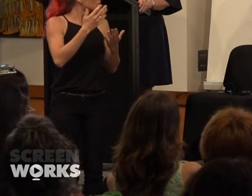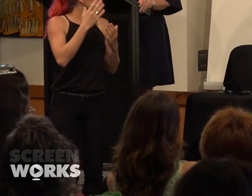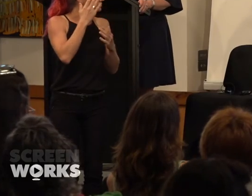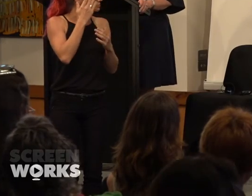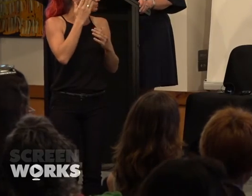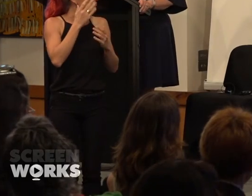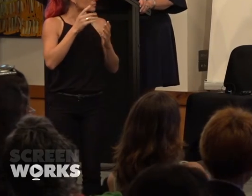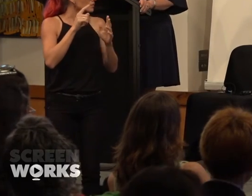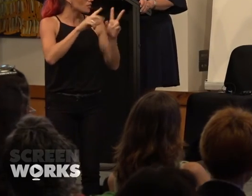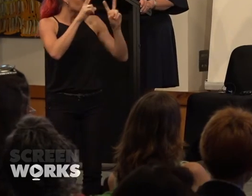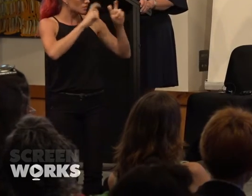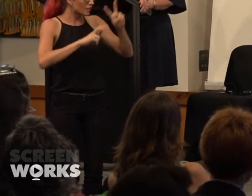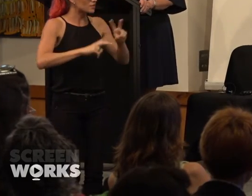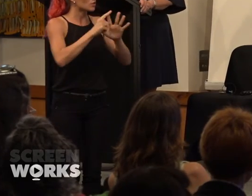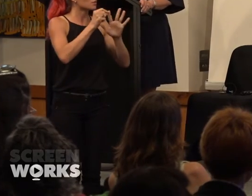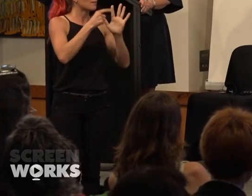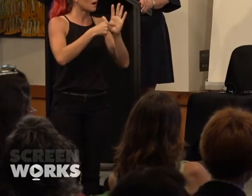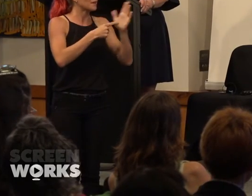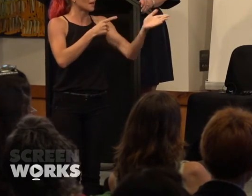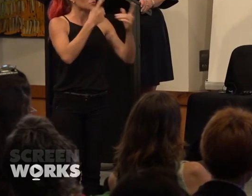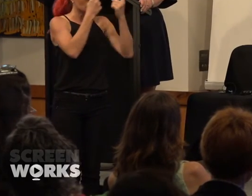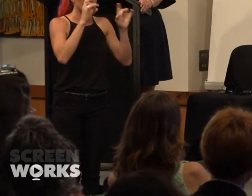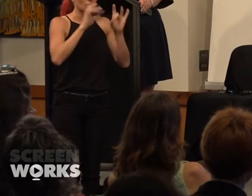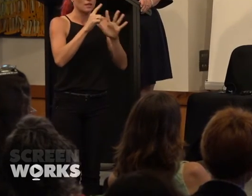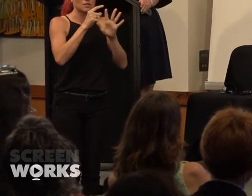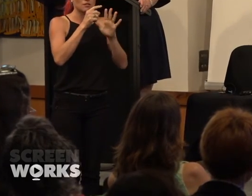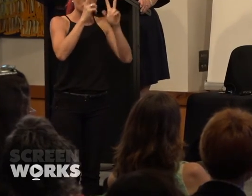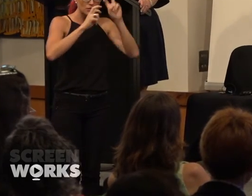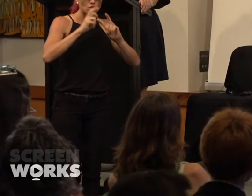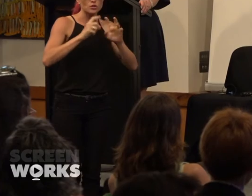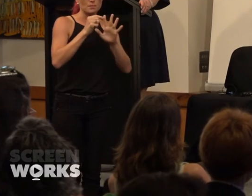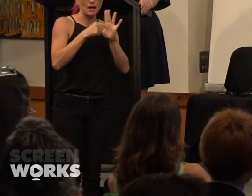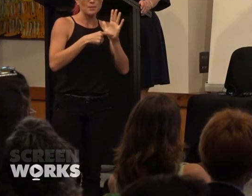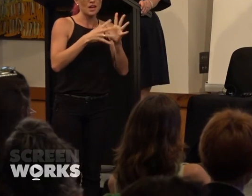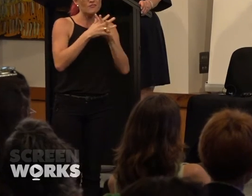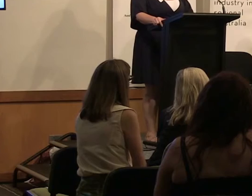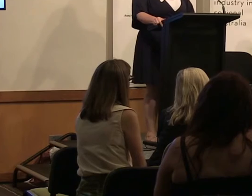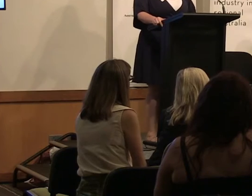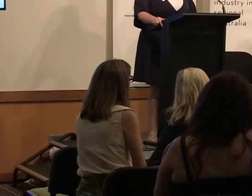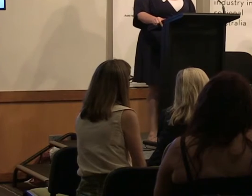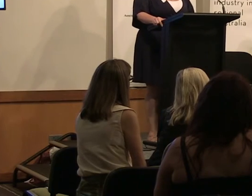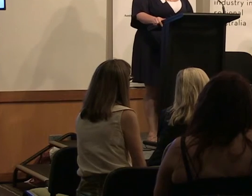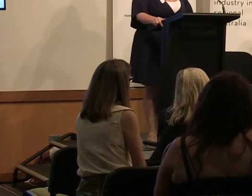their research department and Screen Australia's research department and valuing research. And valuing evidence-based